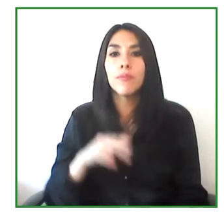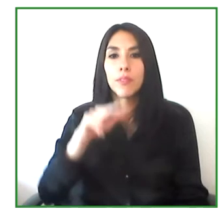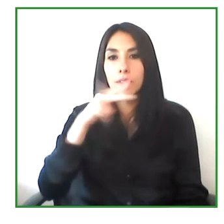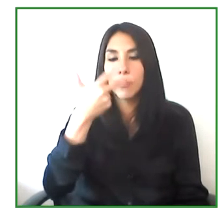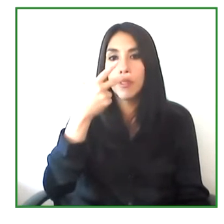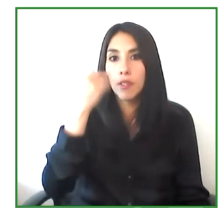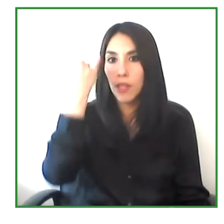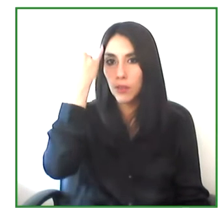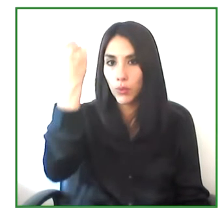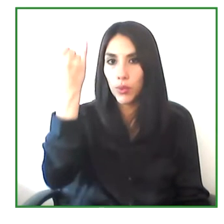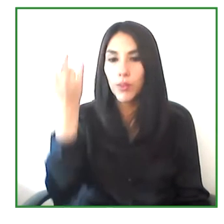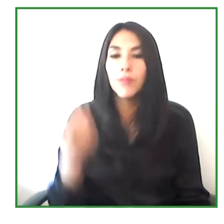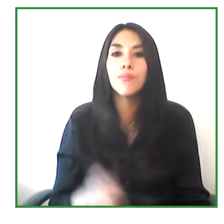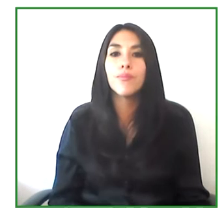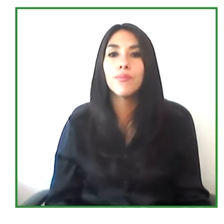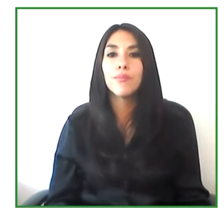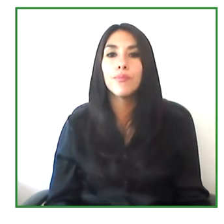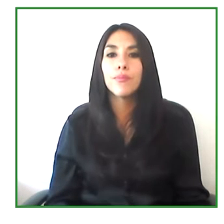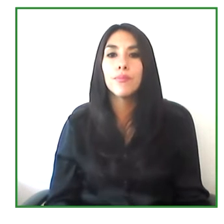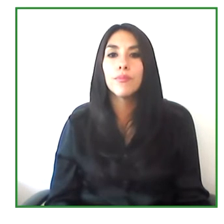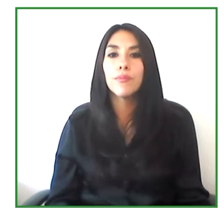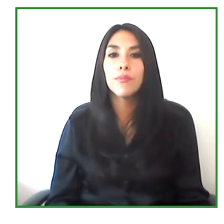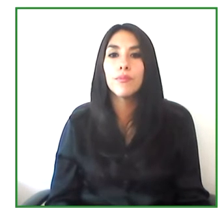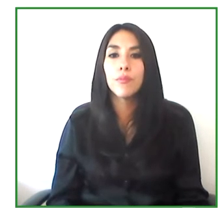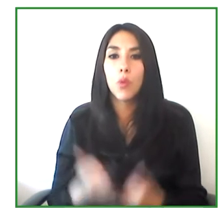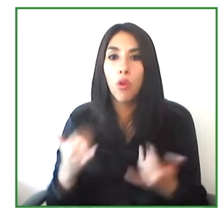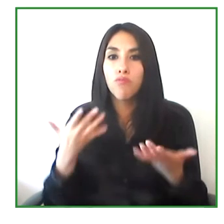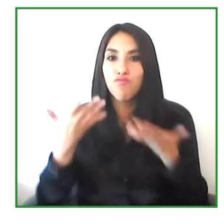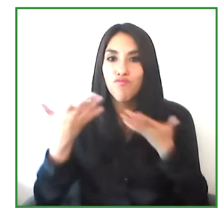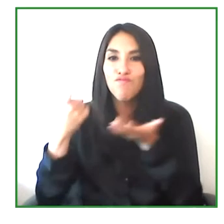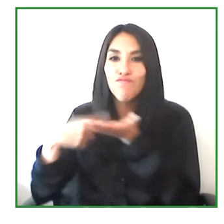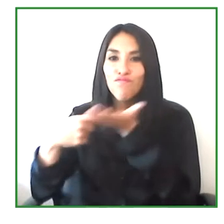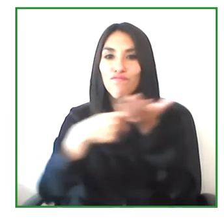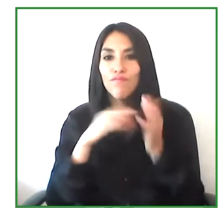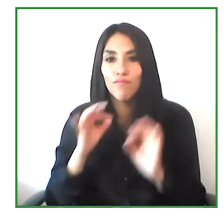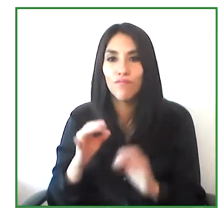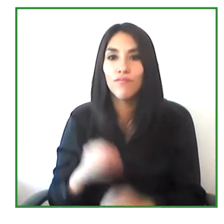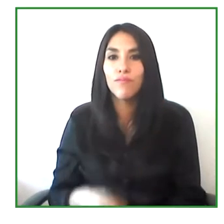we are going to continue talking about the impact these three initiatives have had.